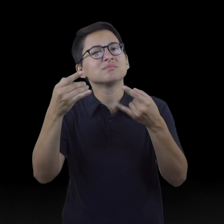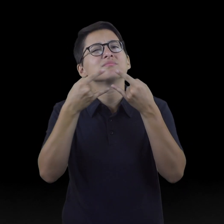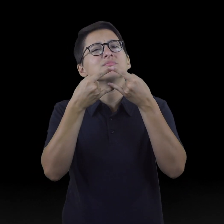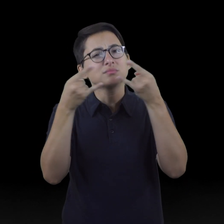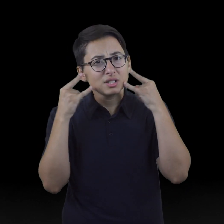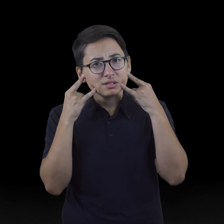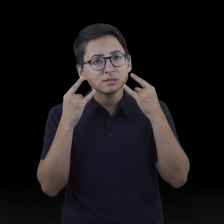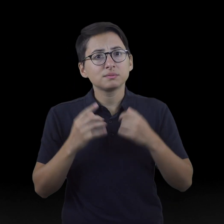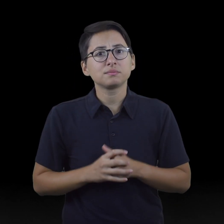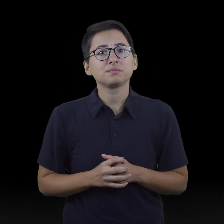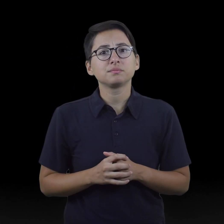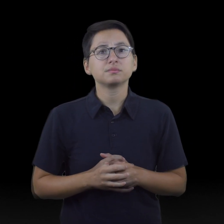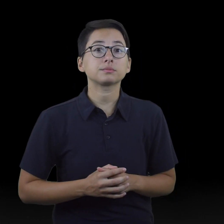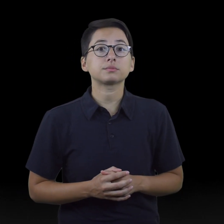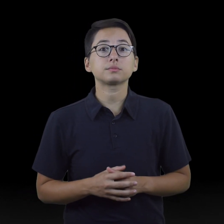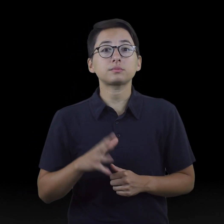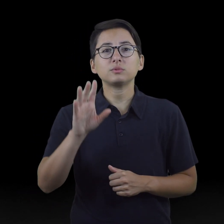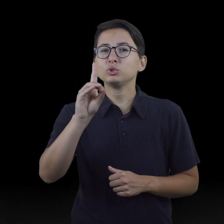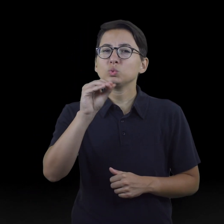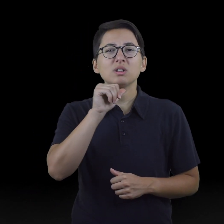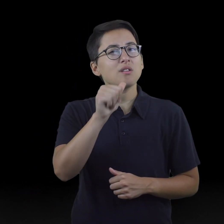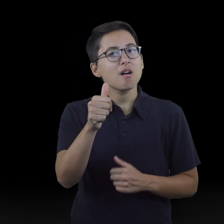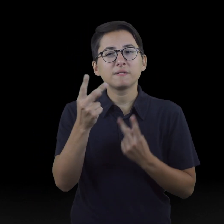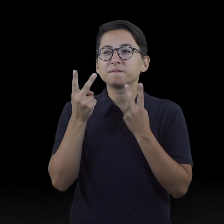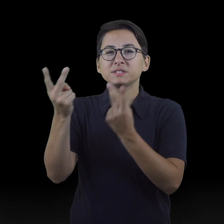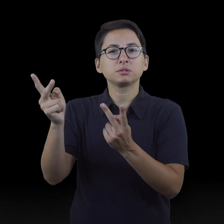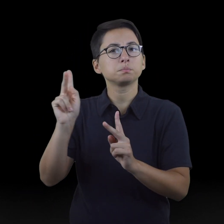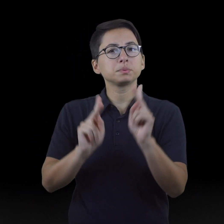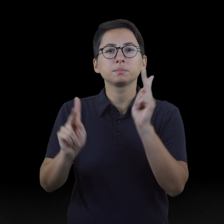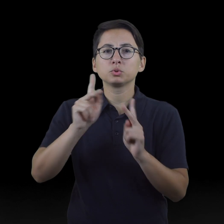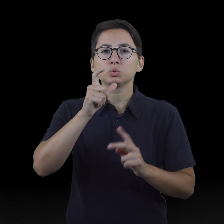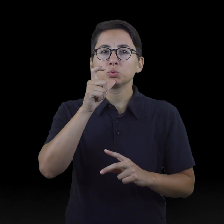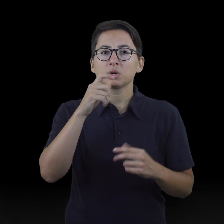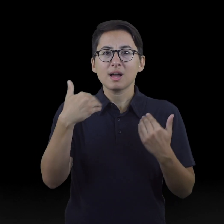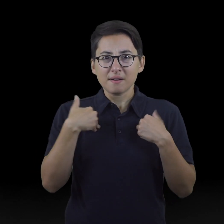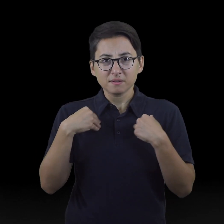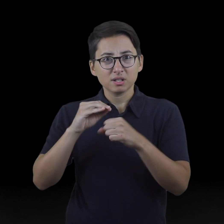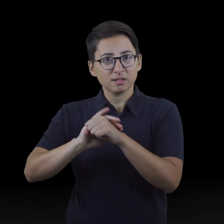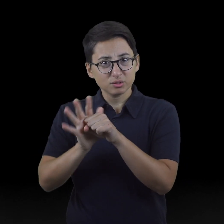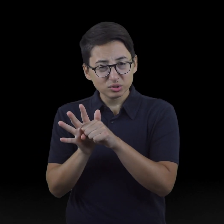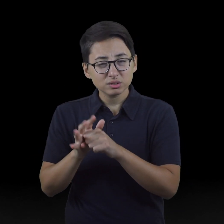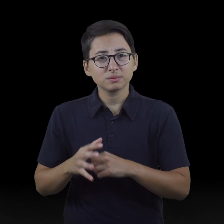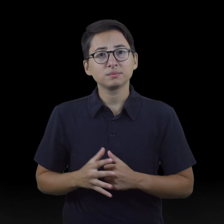● Do not visit with people who have COVID-19.